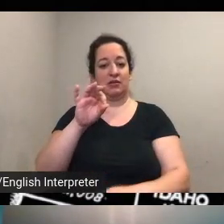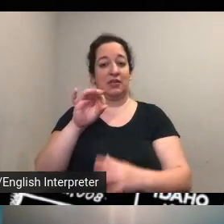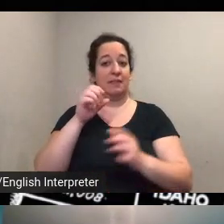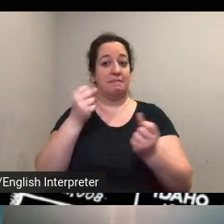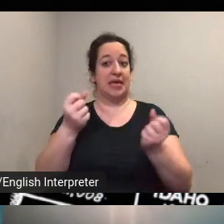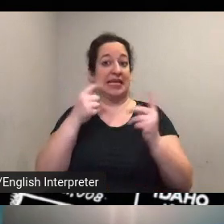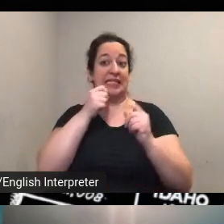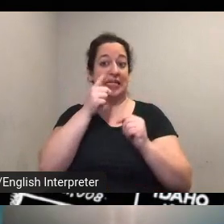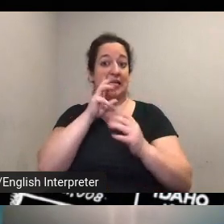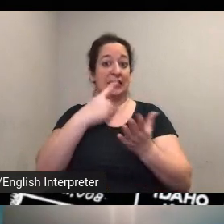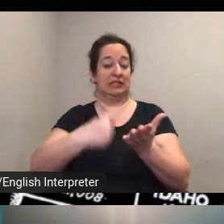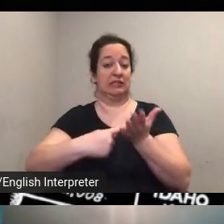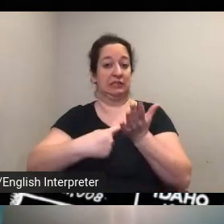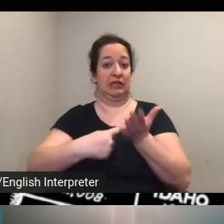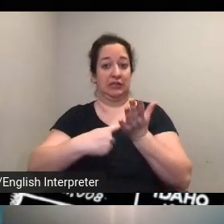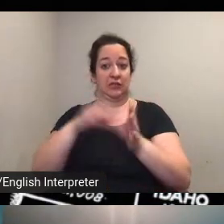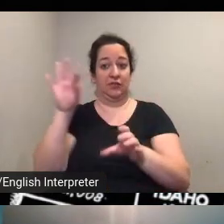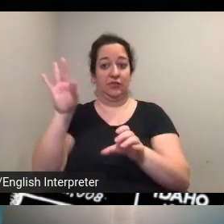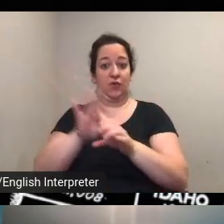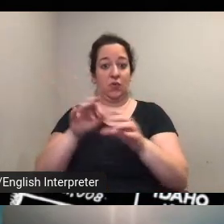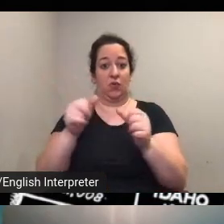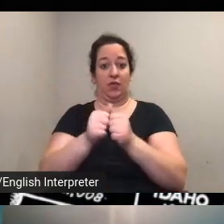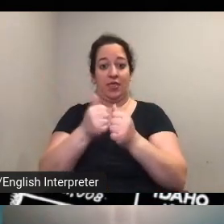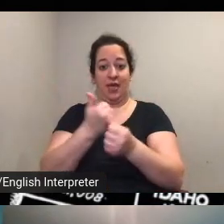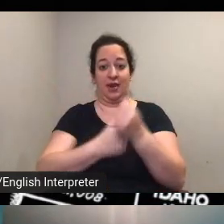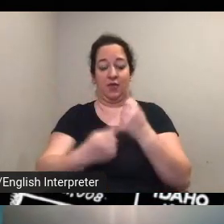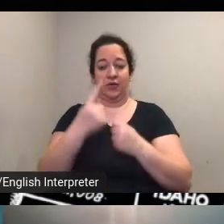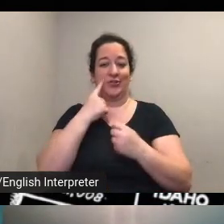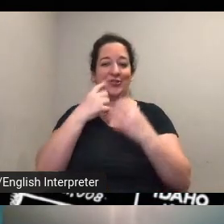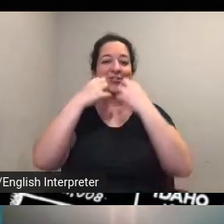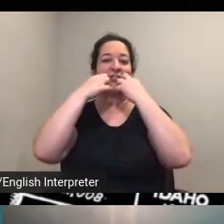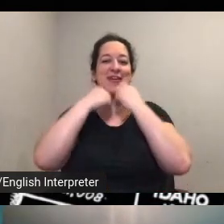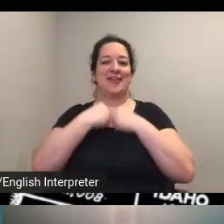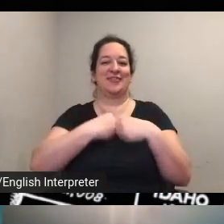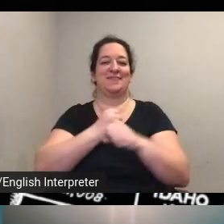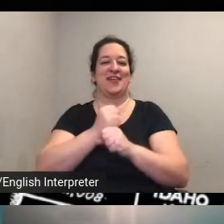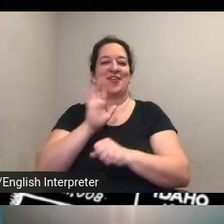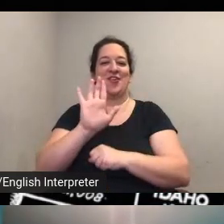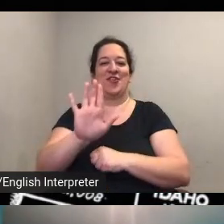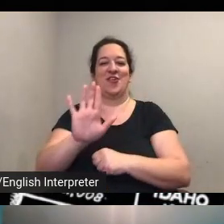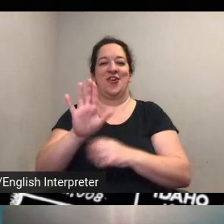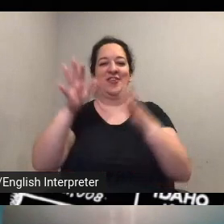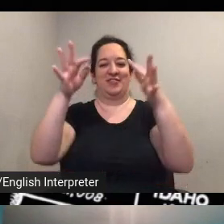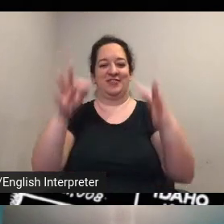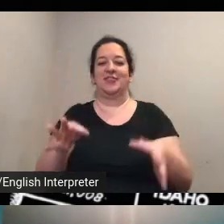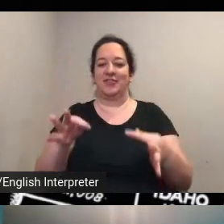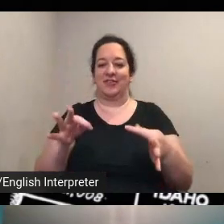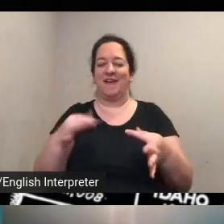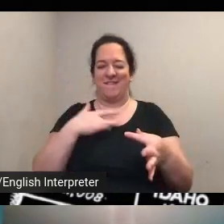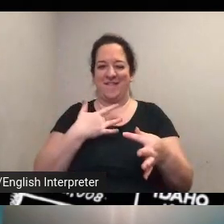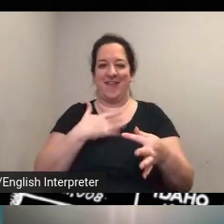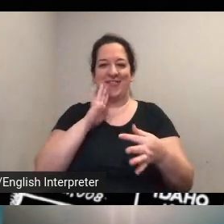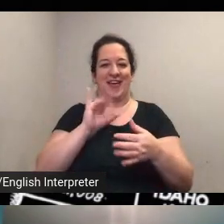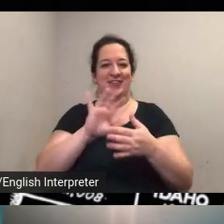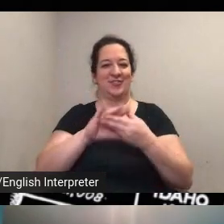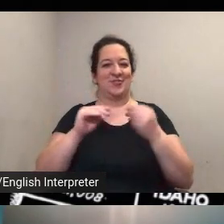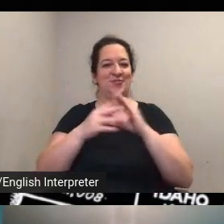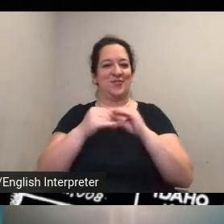including her husband she cherished making her own decision i find the story striking as well as my great aunt helen's determination to keep